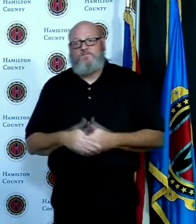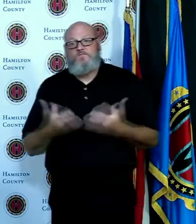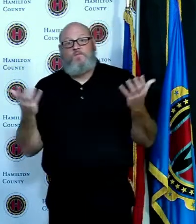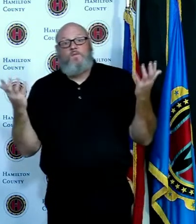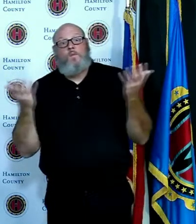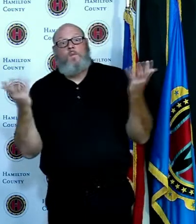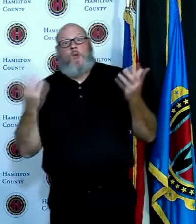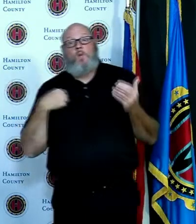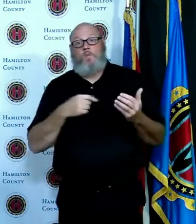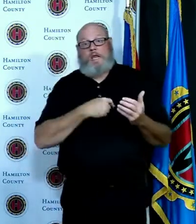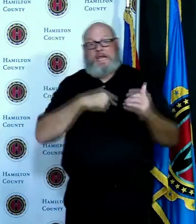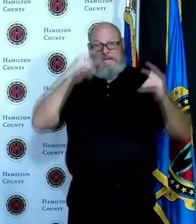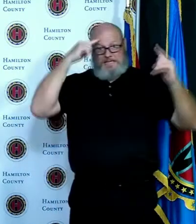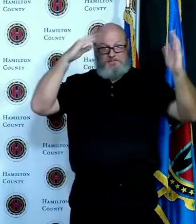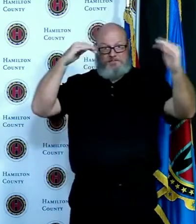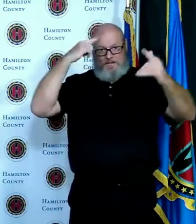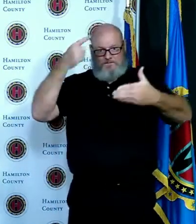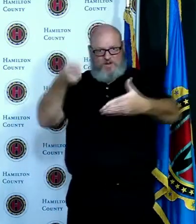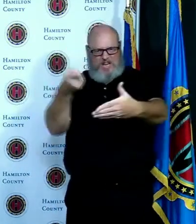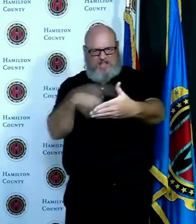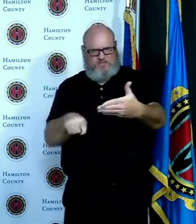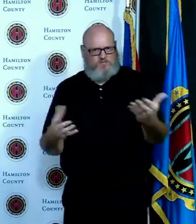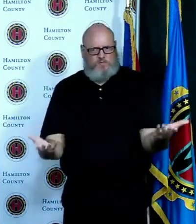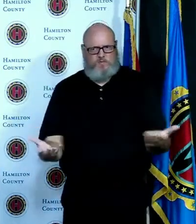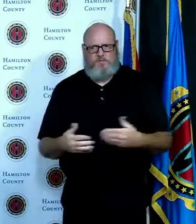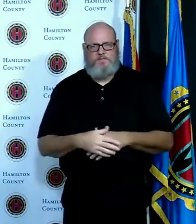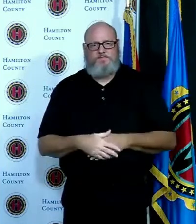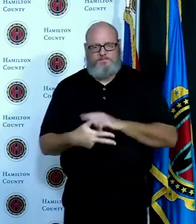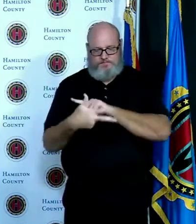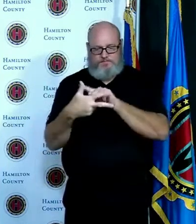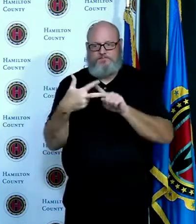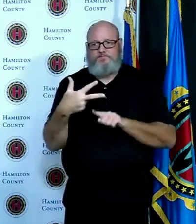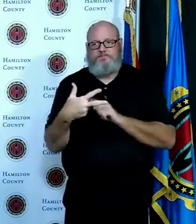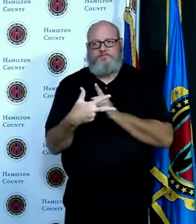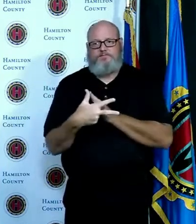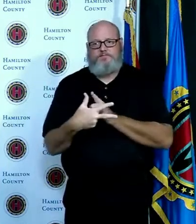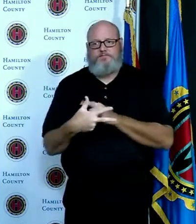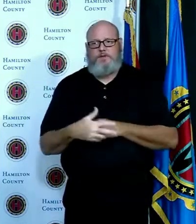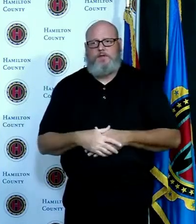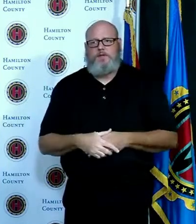want to talk about three ways that voters have in Ohio to vote and the first by mail and I want to